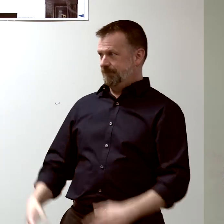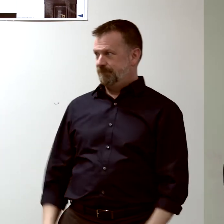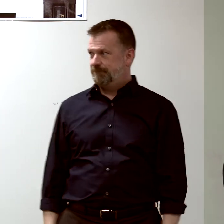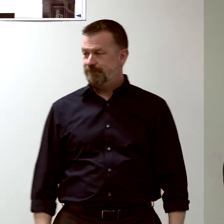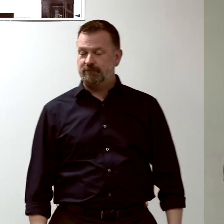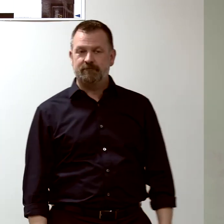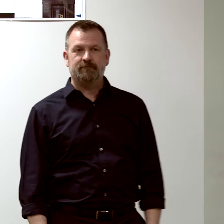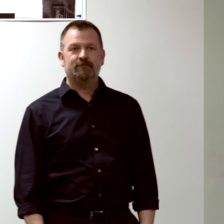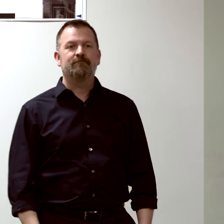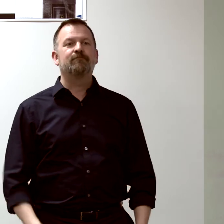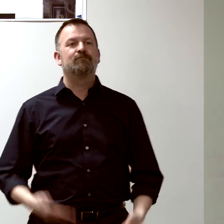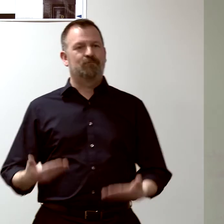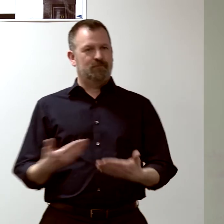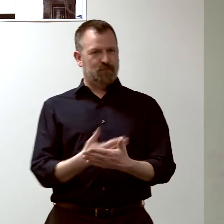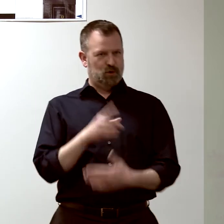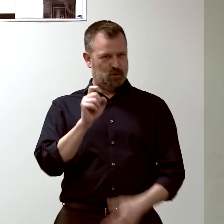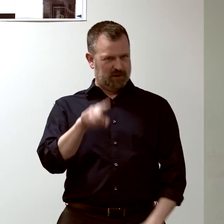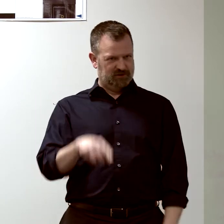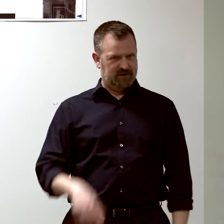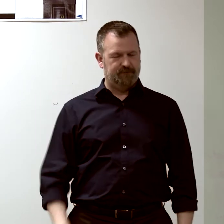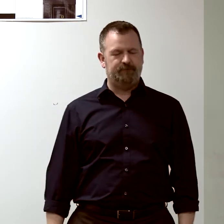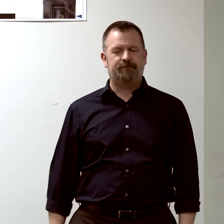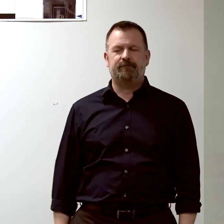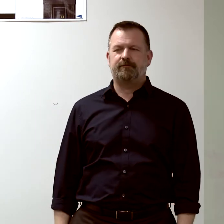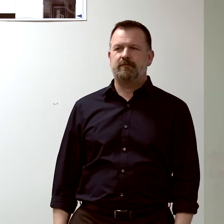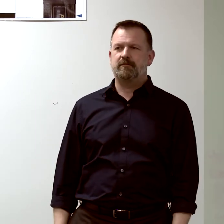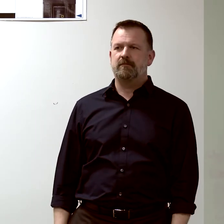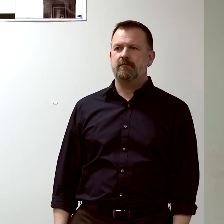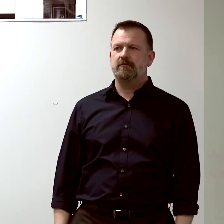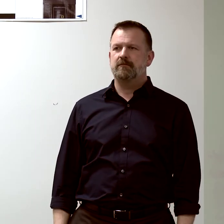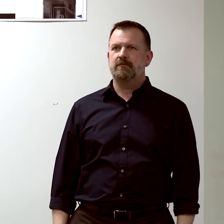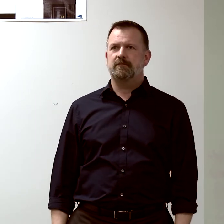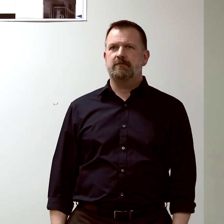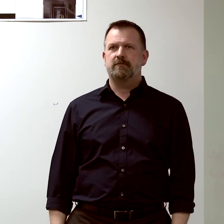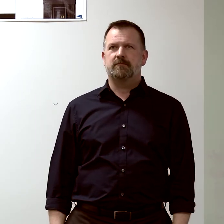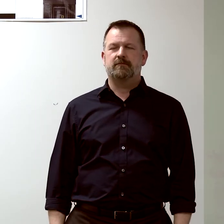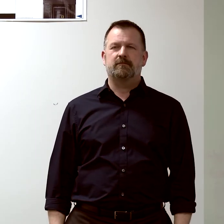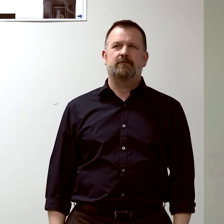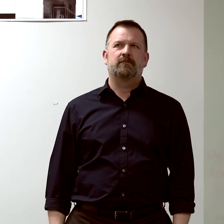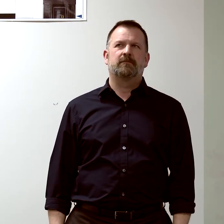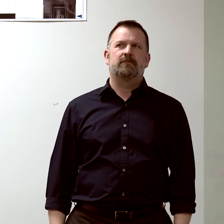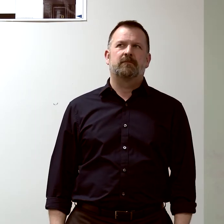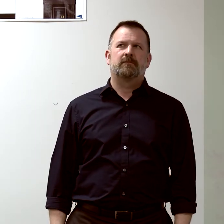and I asked, "Could we find people in the hospital